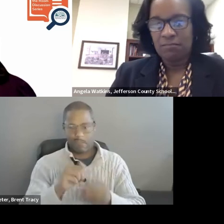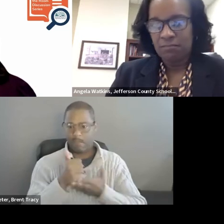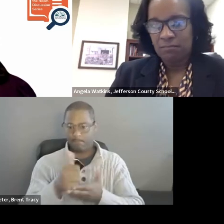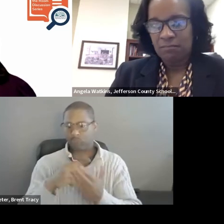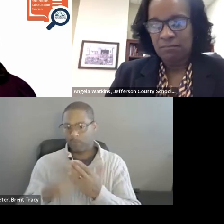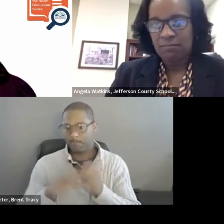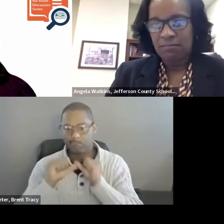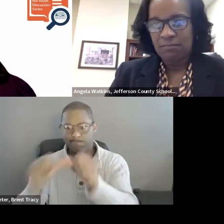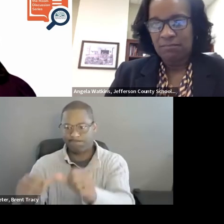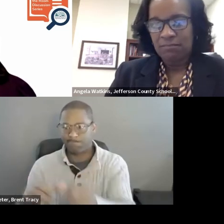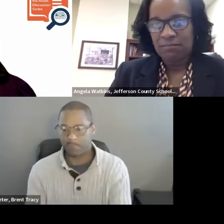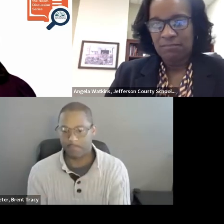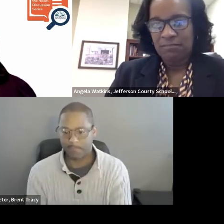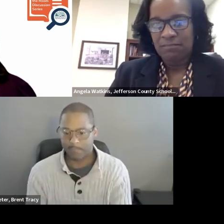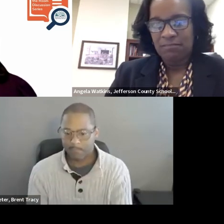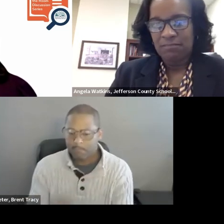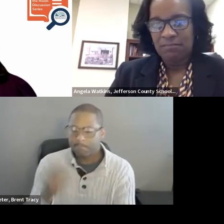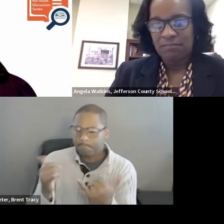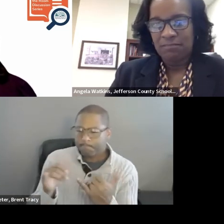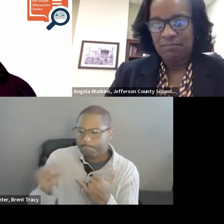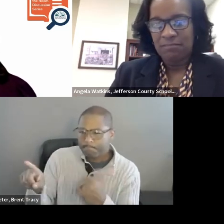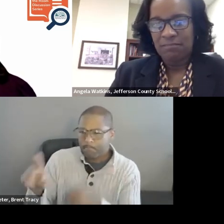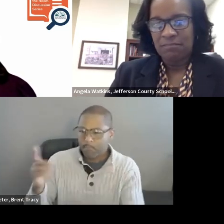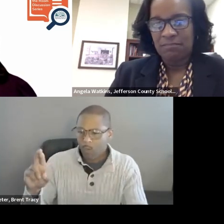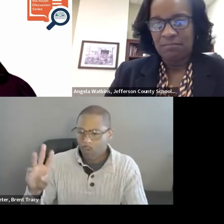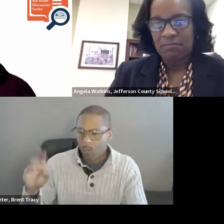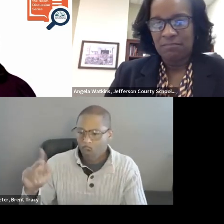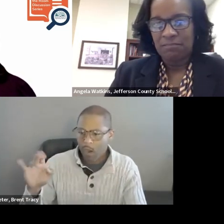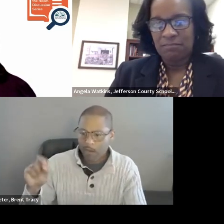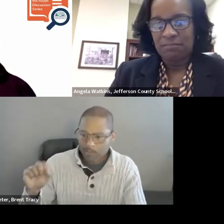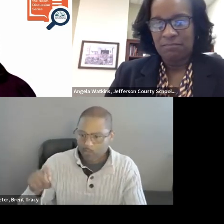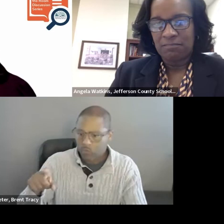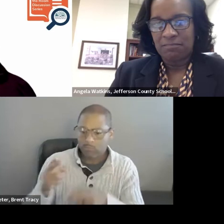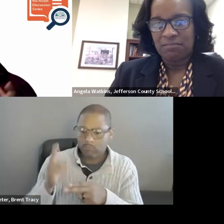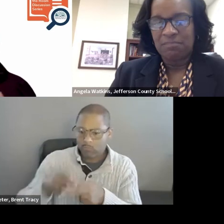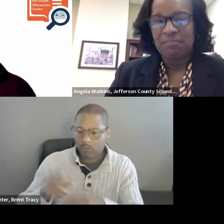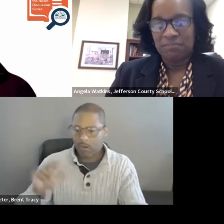I noticed in the Alabama Reading Initiative support structure, families